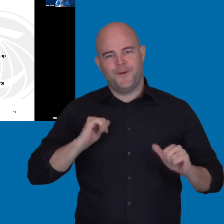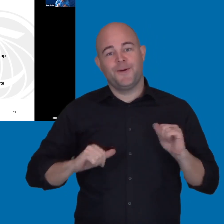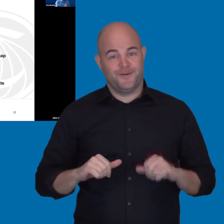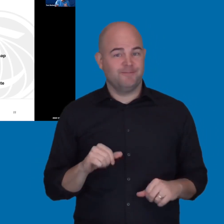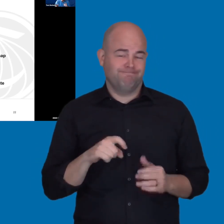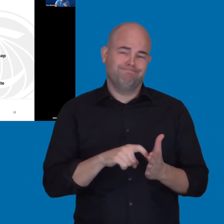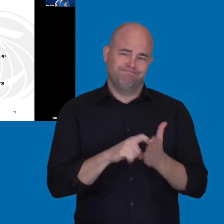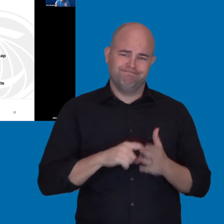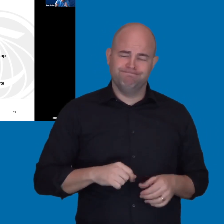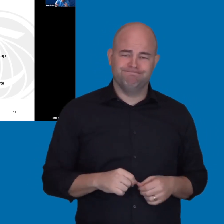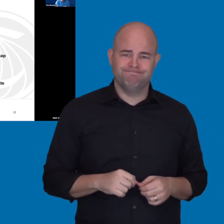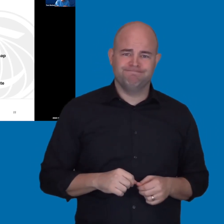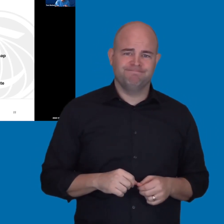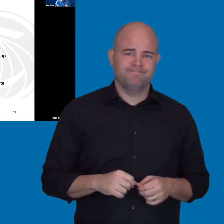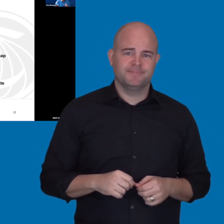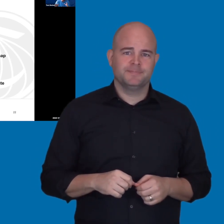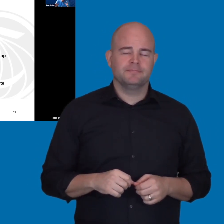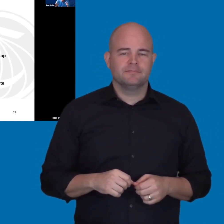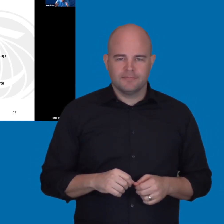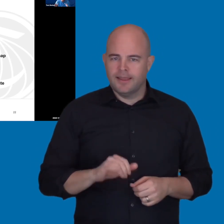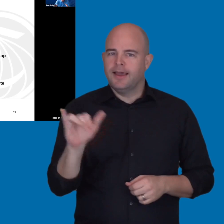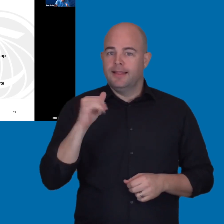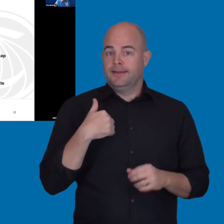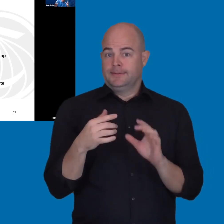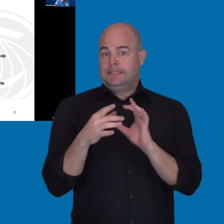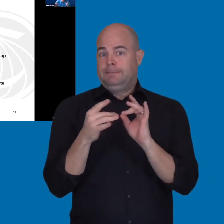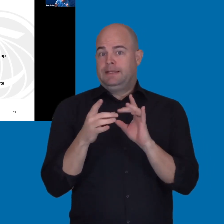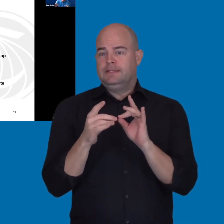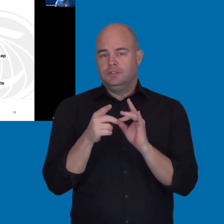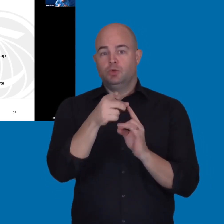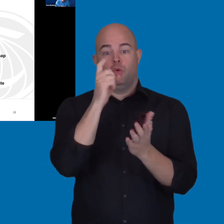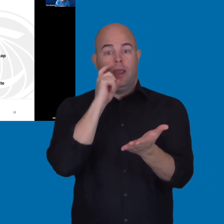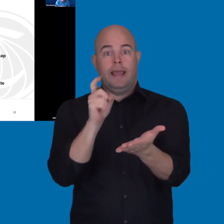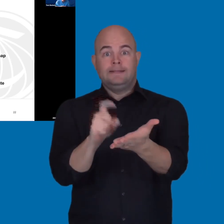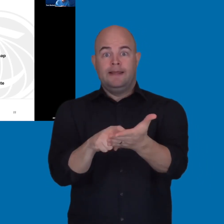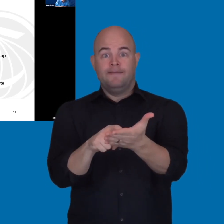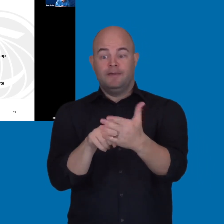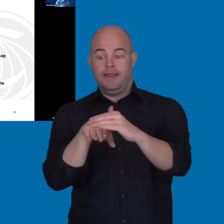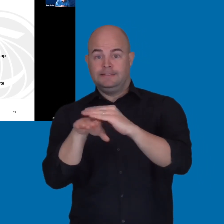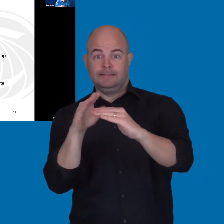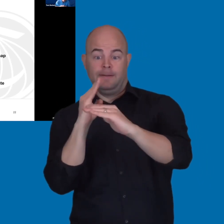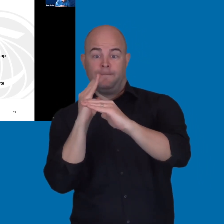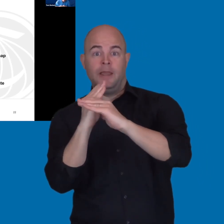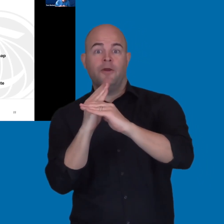So, as I mentioned earlier, identifying accessibility barriers is really critical.